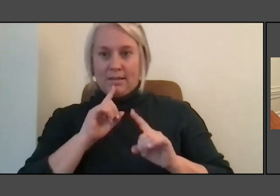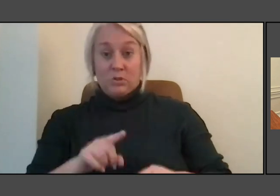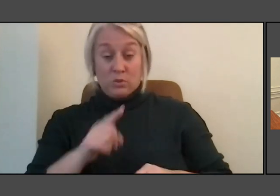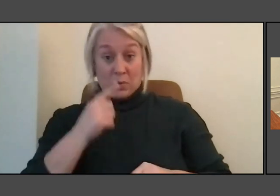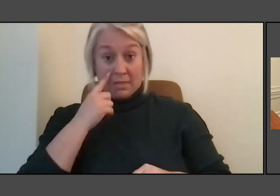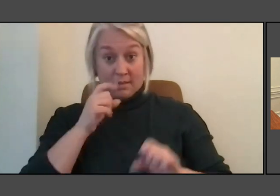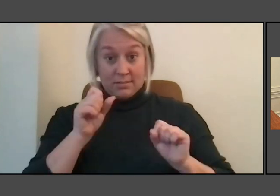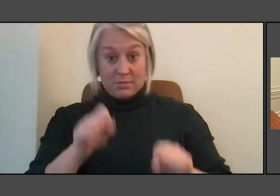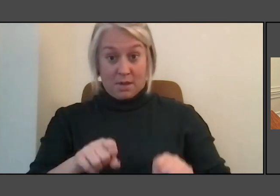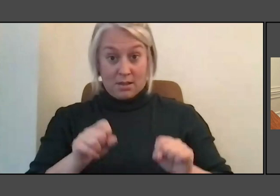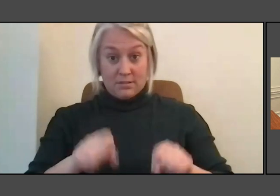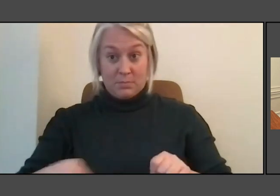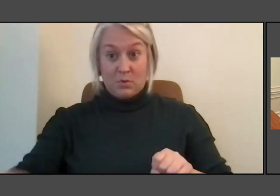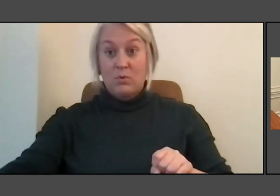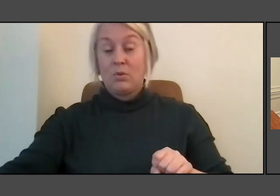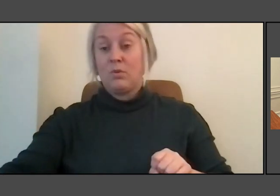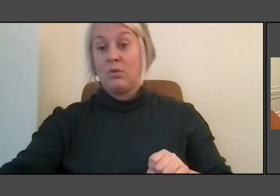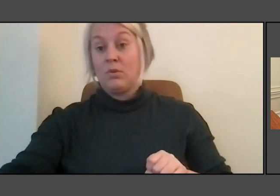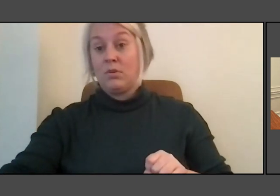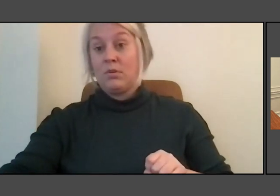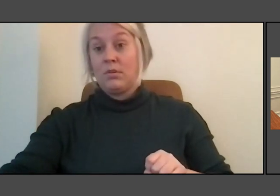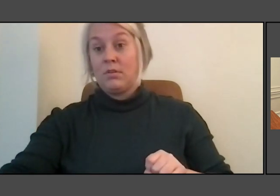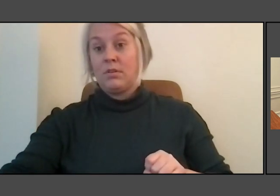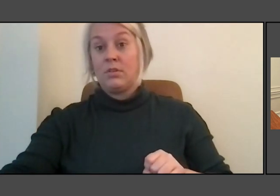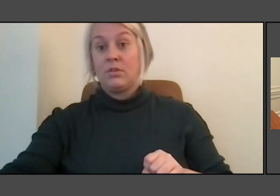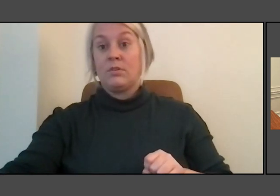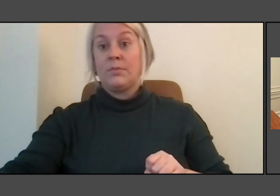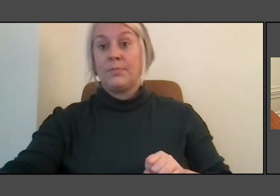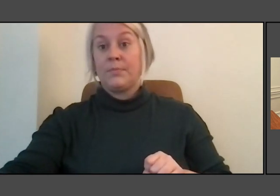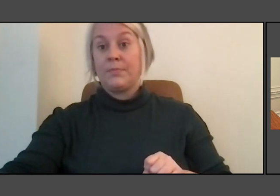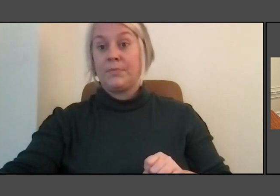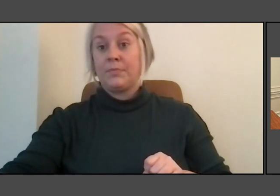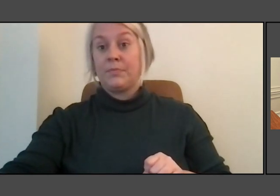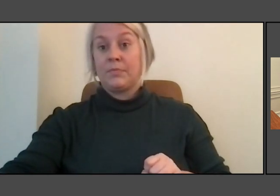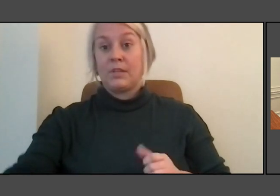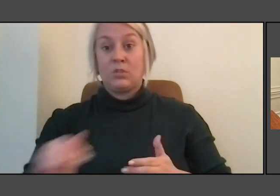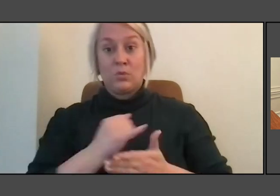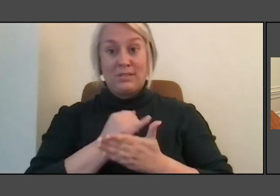to design monuments that require future generations to participate,